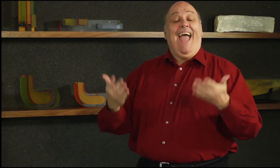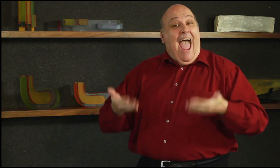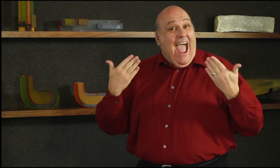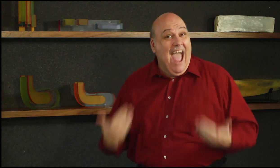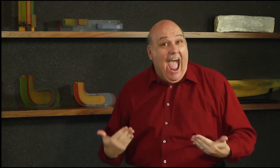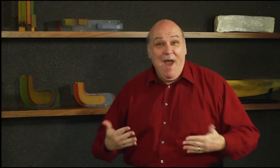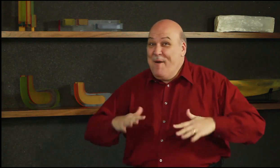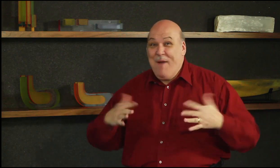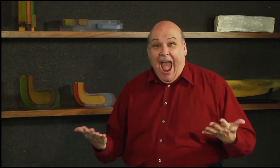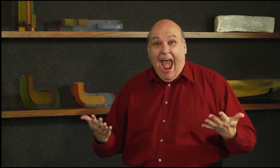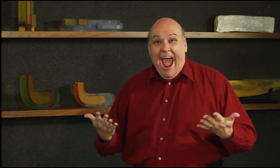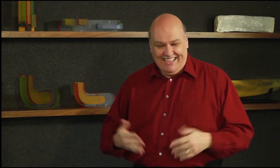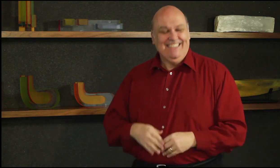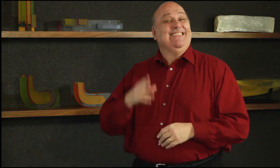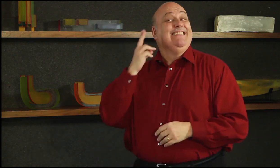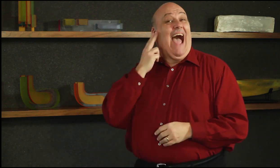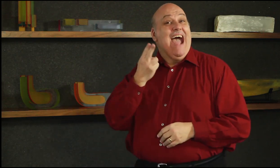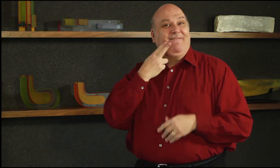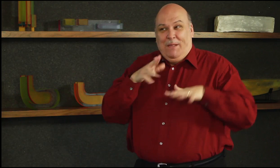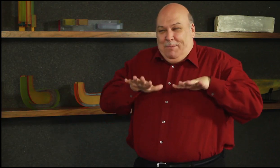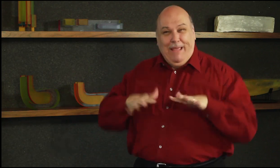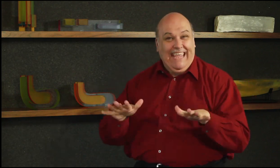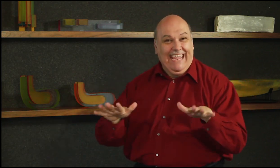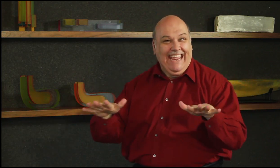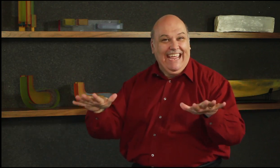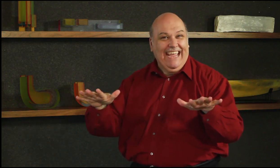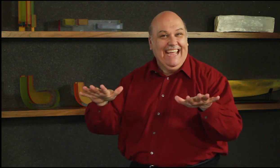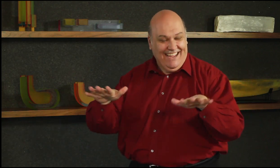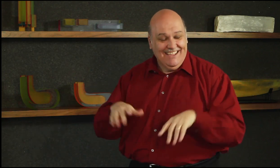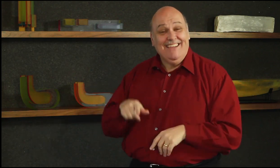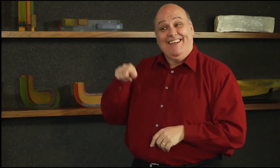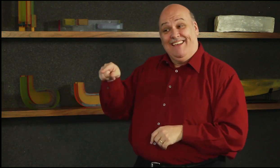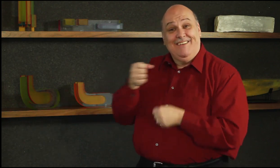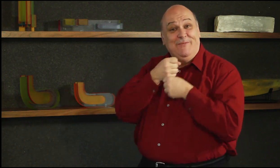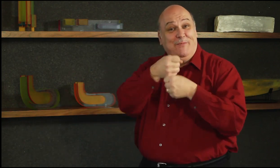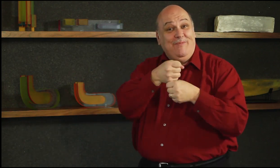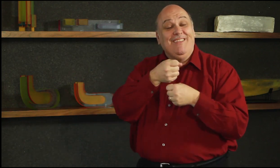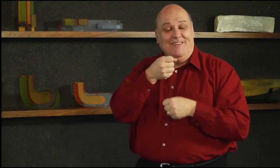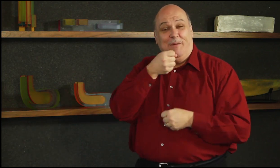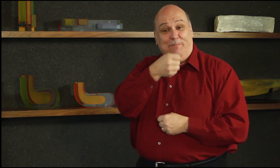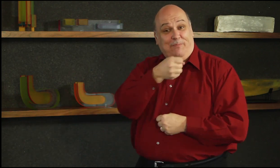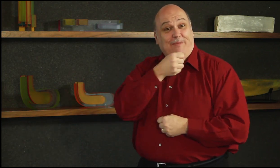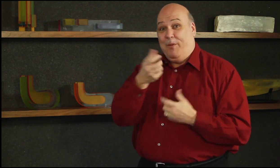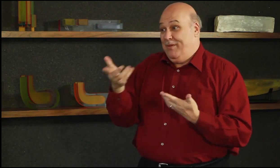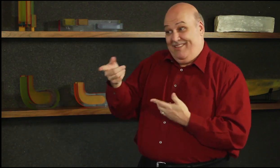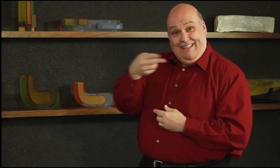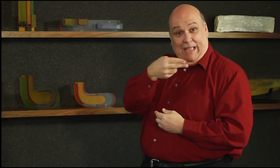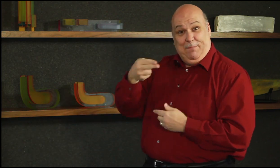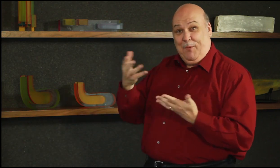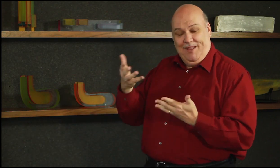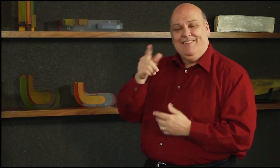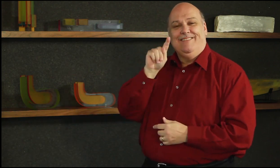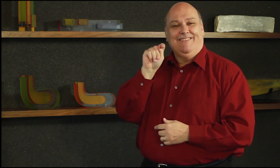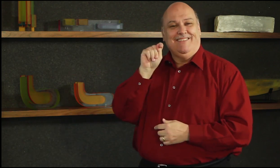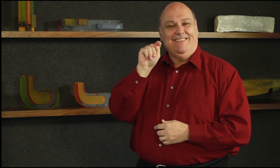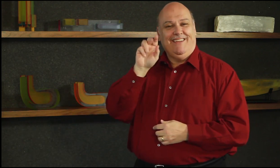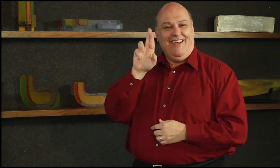Now it’s entertainment time. Deaf Hollywood is here! And our Deafbeat signer Tristan is here to